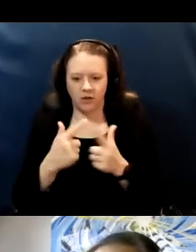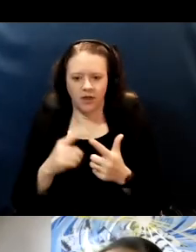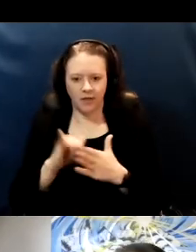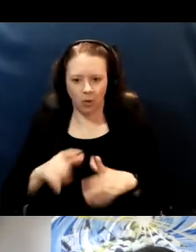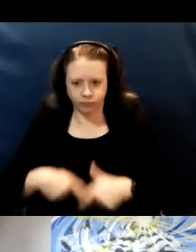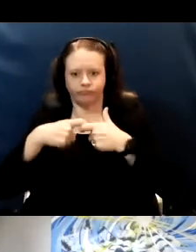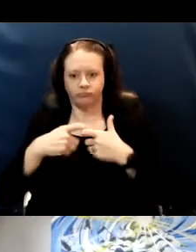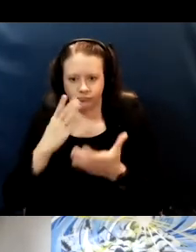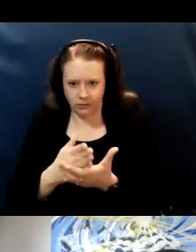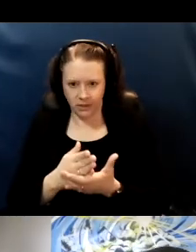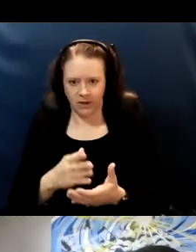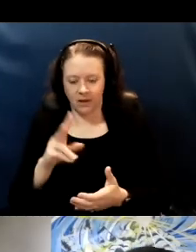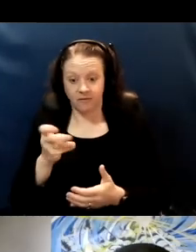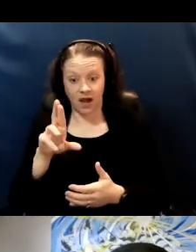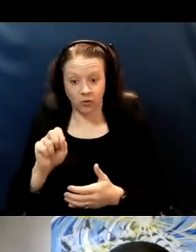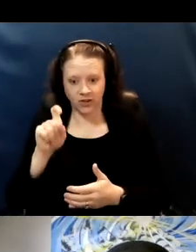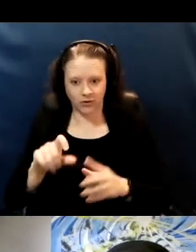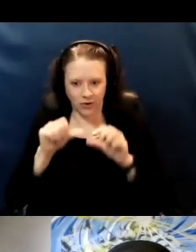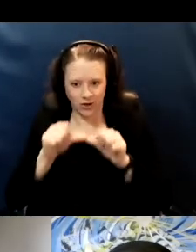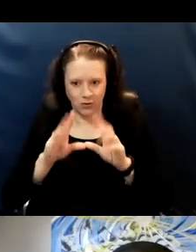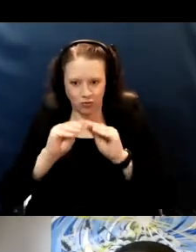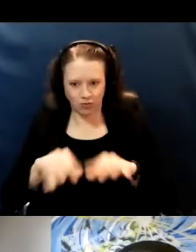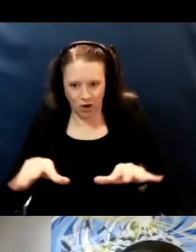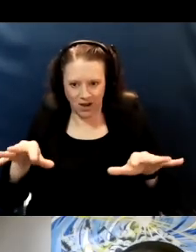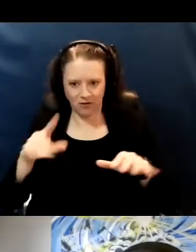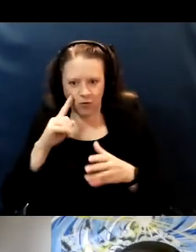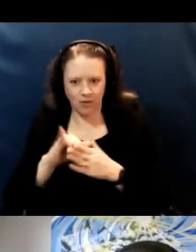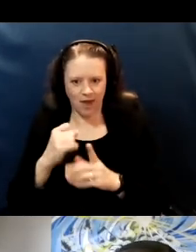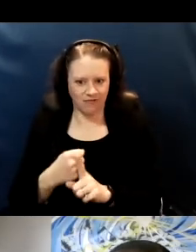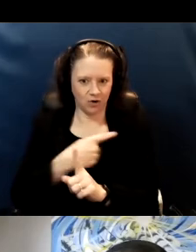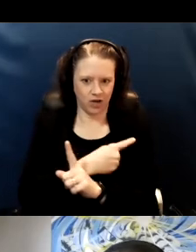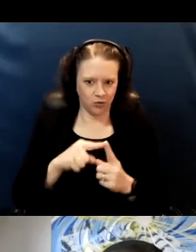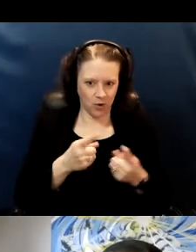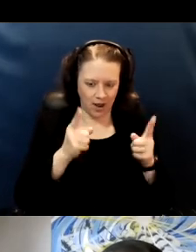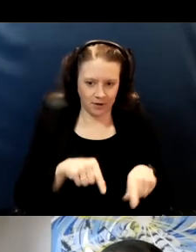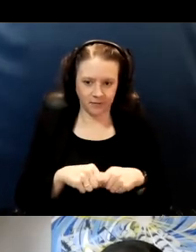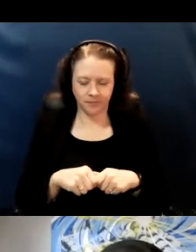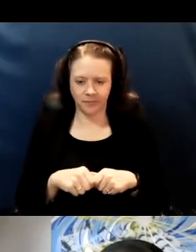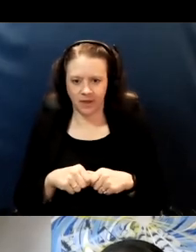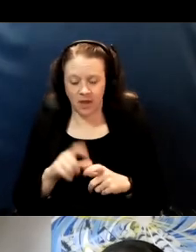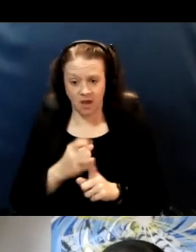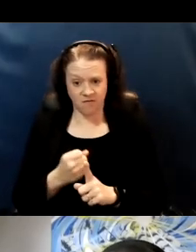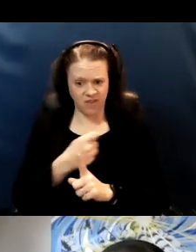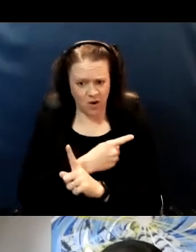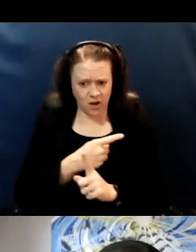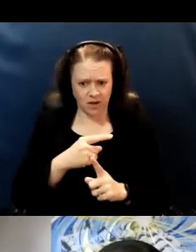the virus needs to continue to spread. So how do variants impact what I tell you?